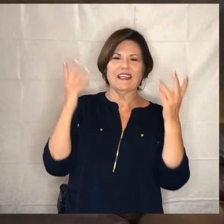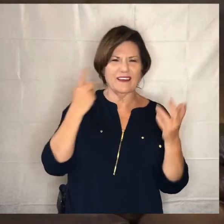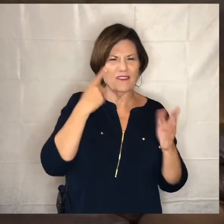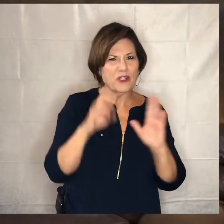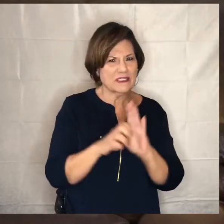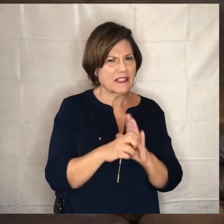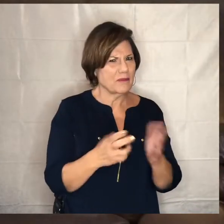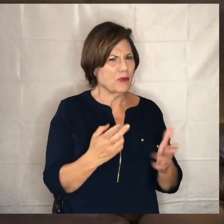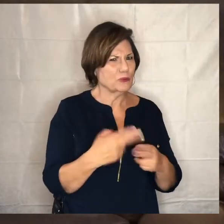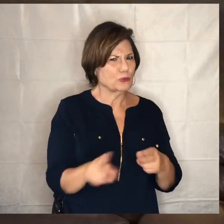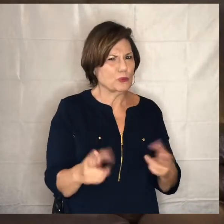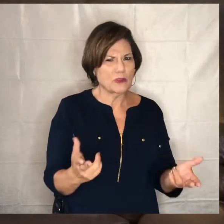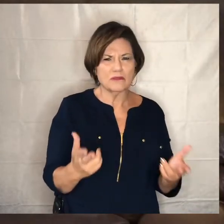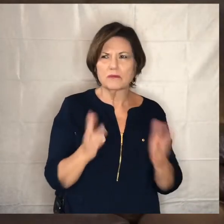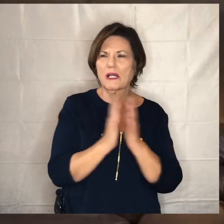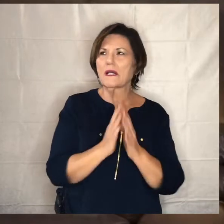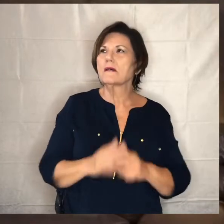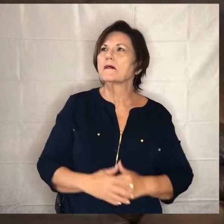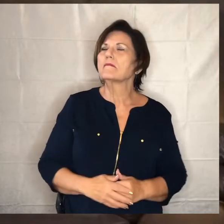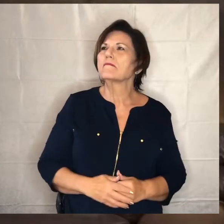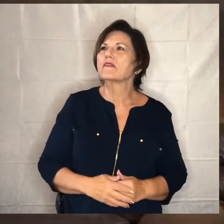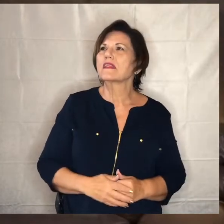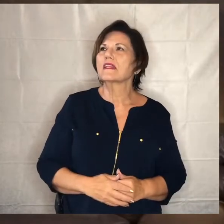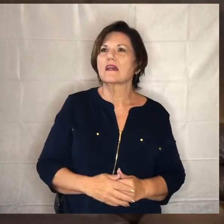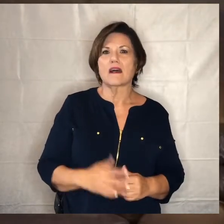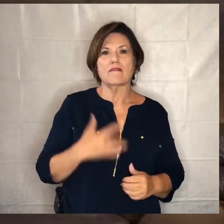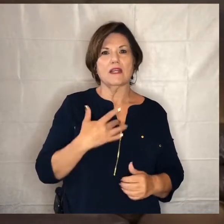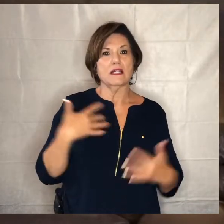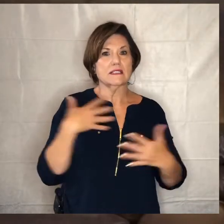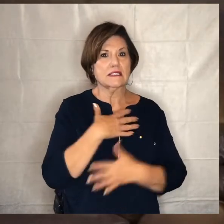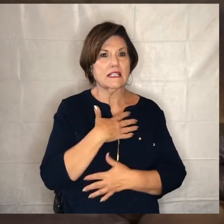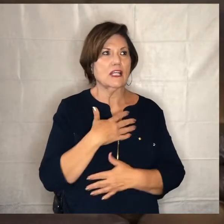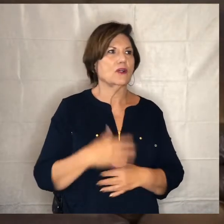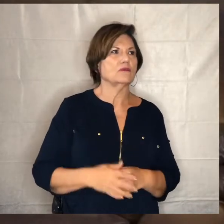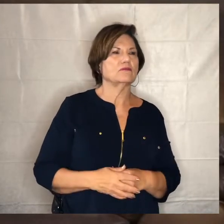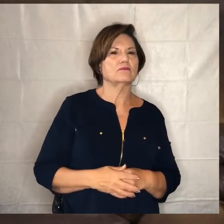um if i am scared i tried to remember like well what kind